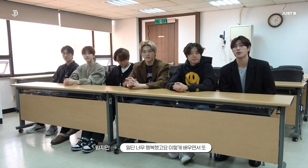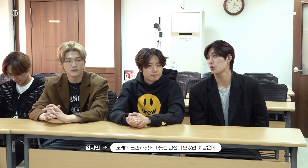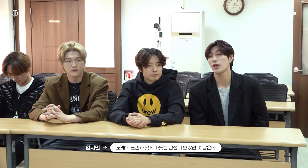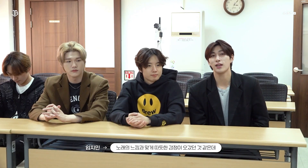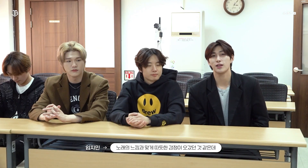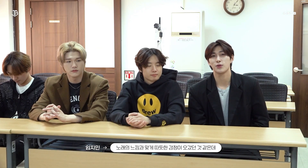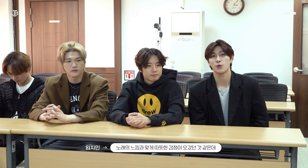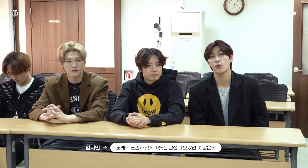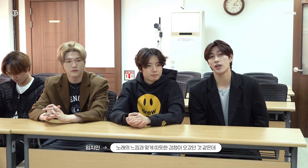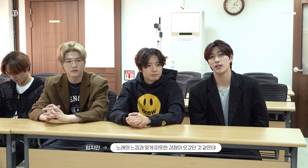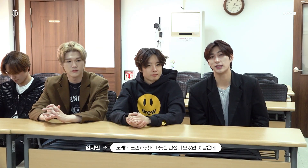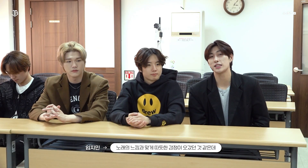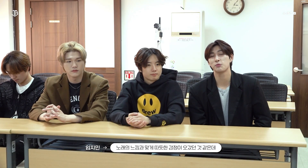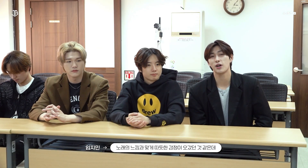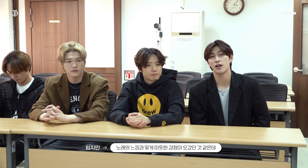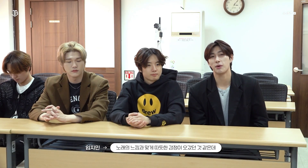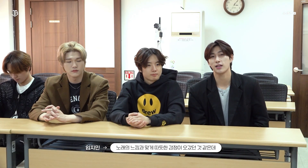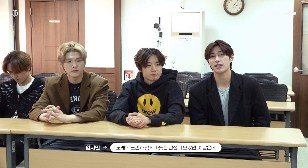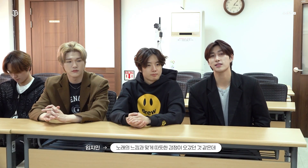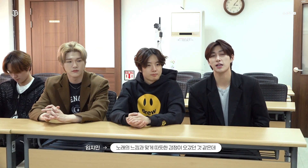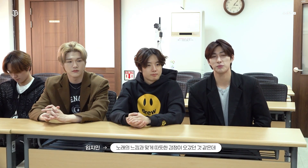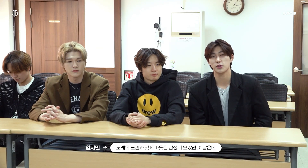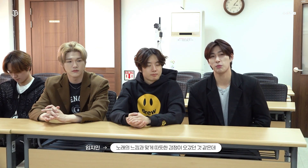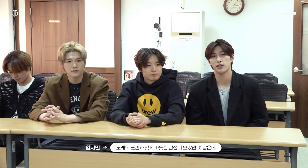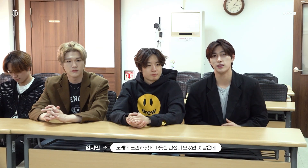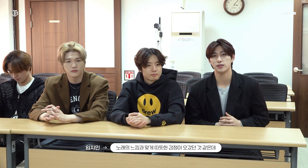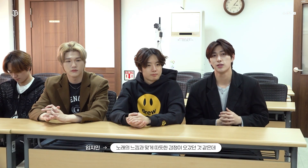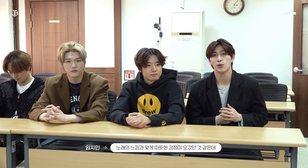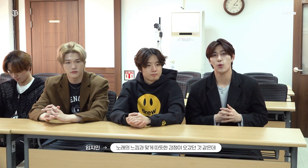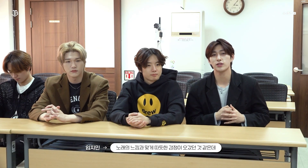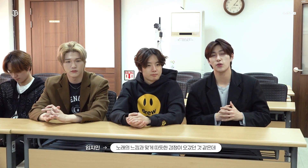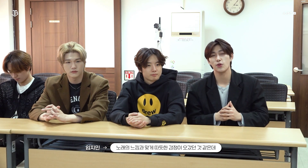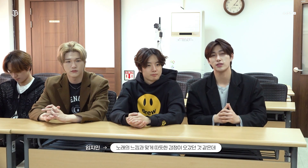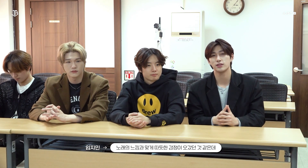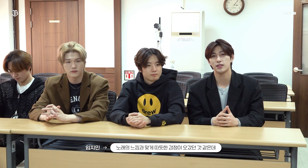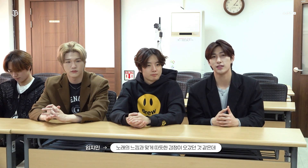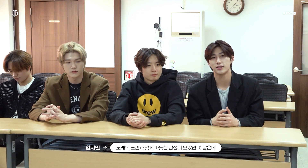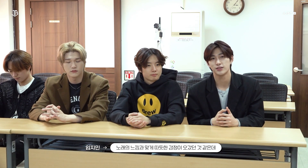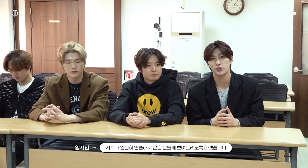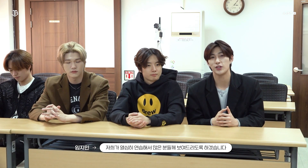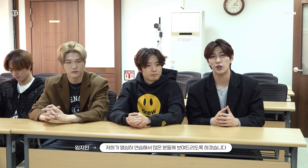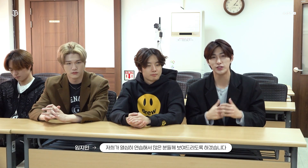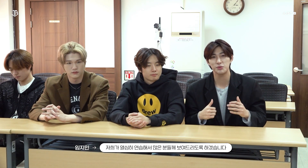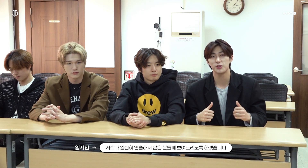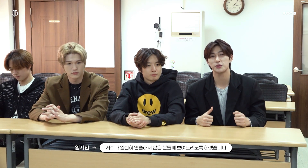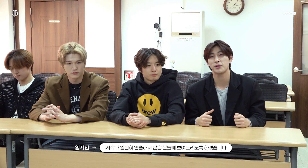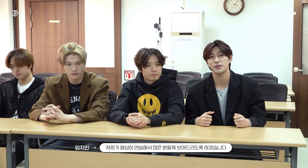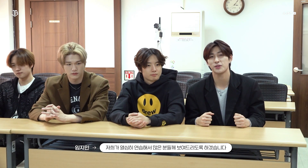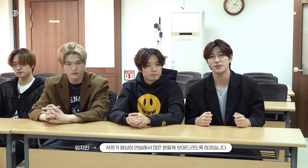we exchanged warm emotions just like the vibe of our song We'll practice hard